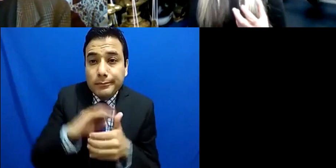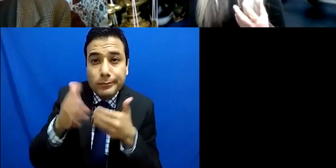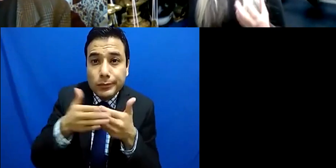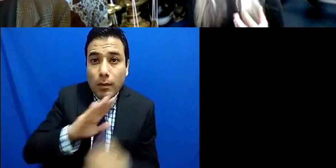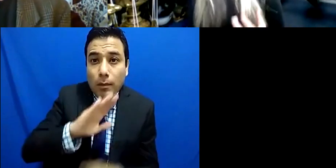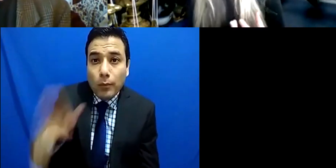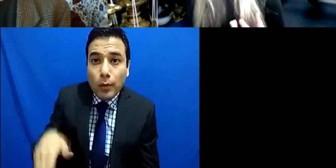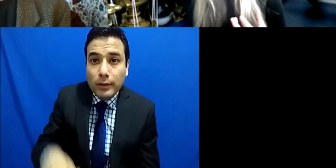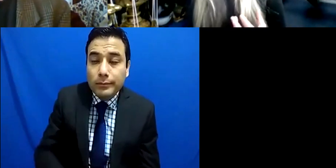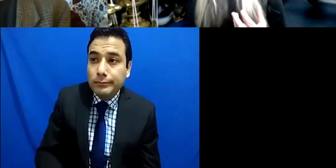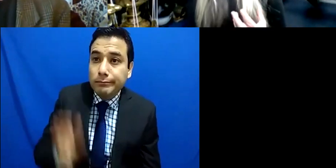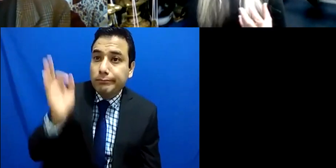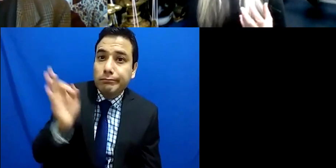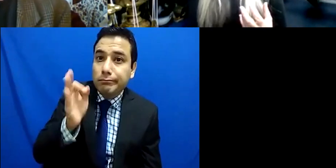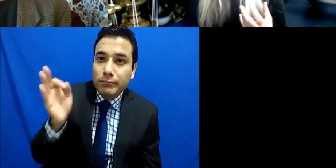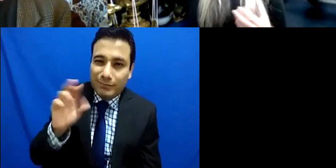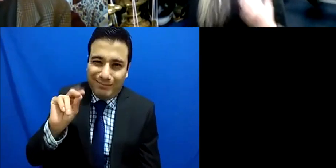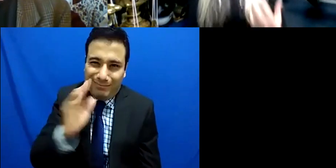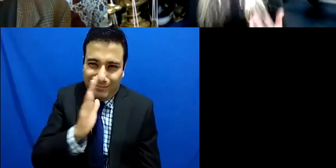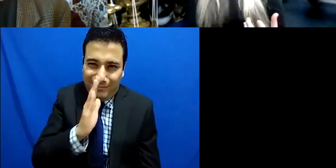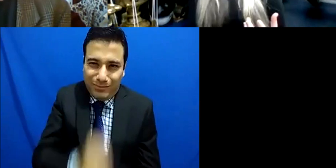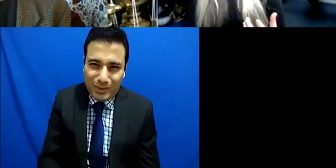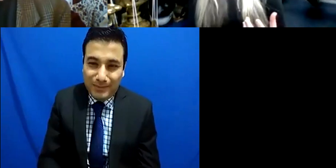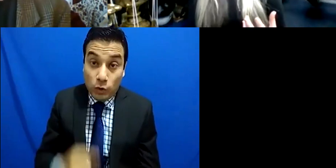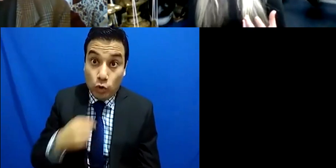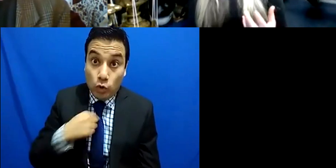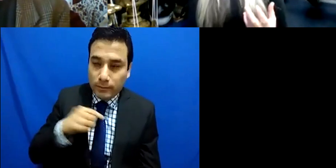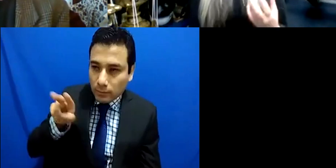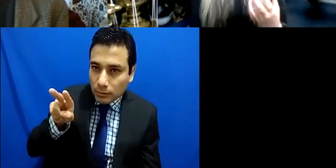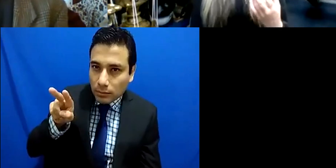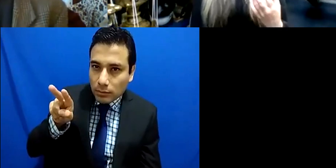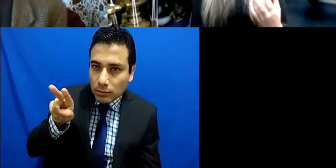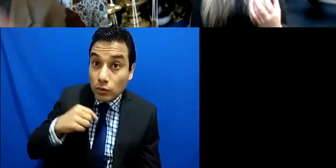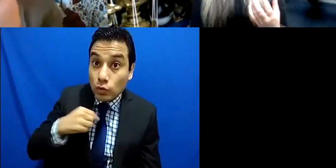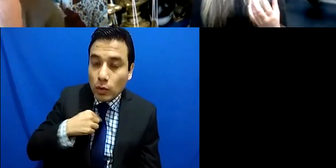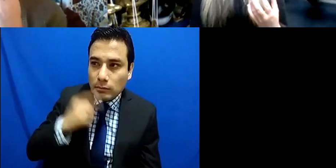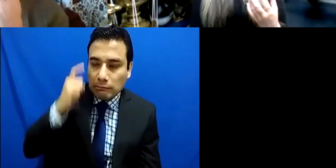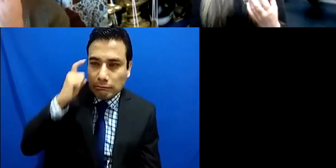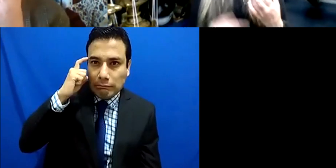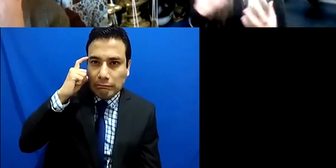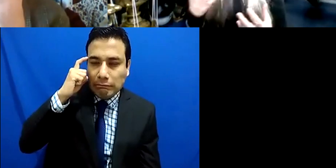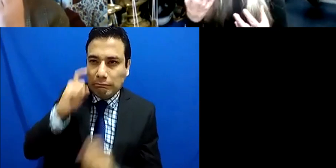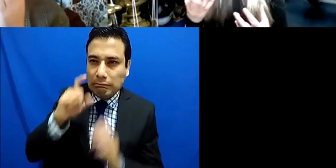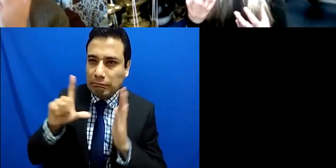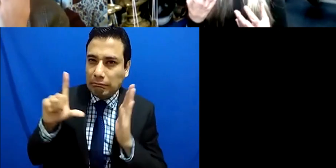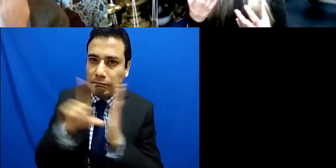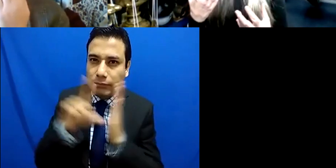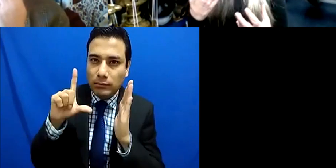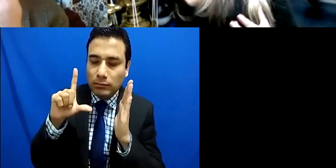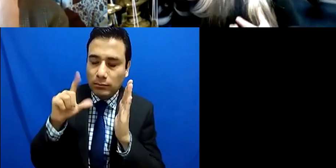in listening I've ever had by engaging with them because really that sense whereby I was in